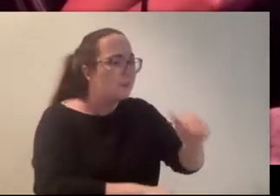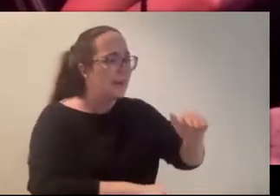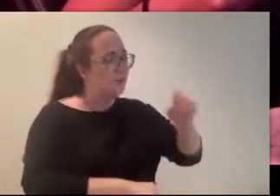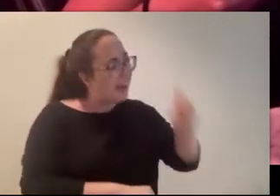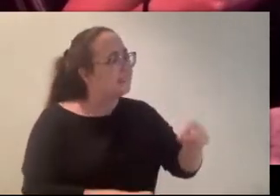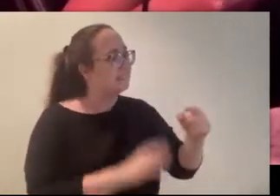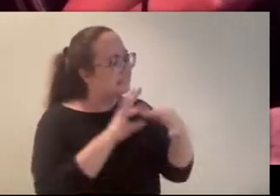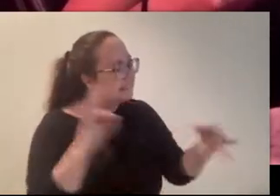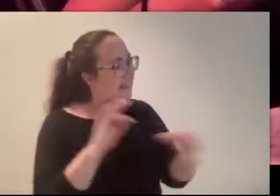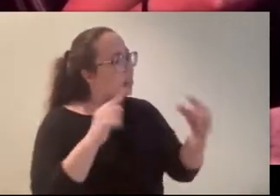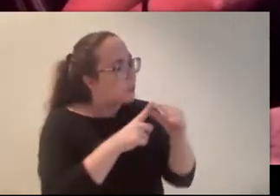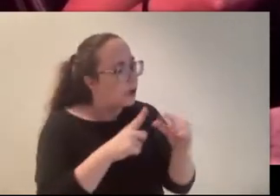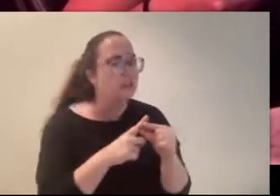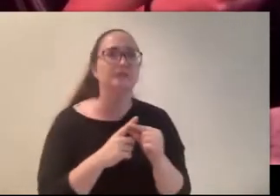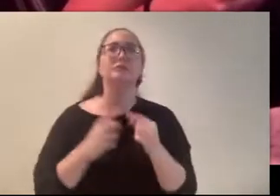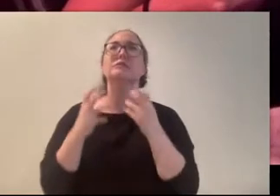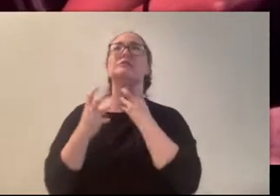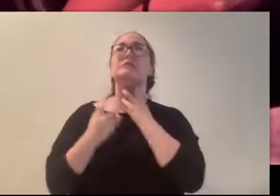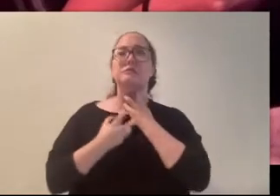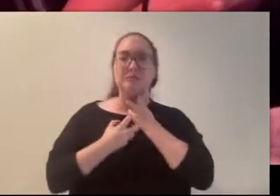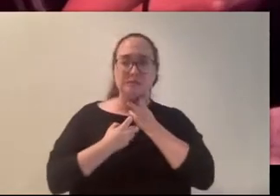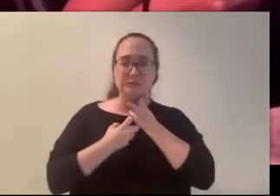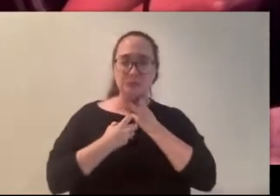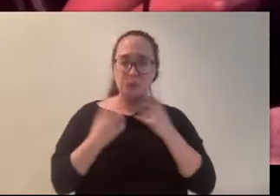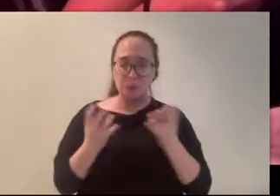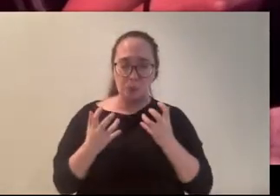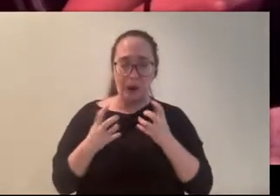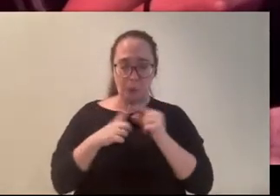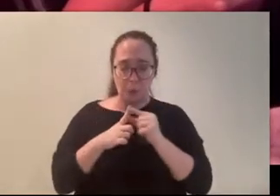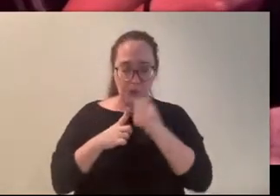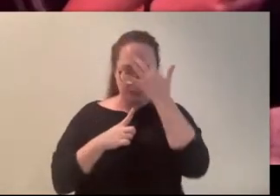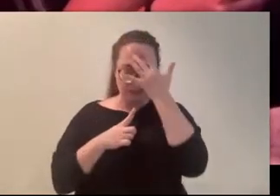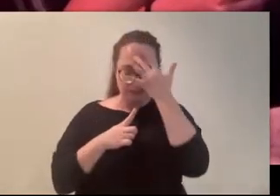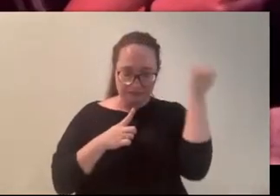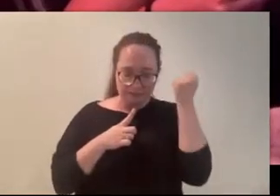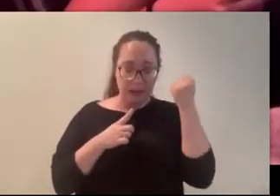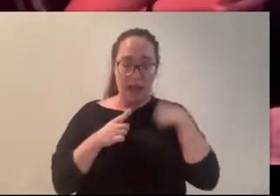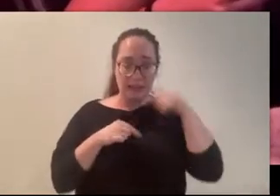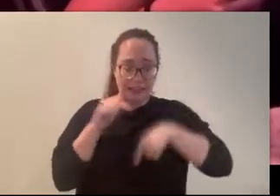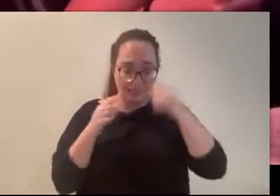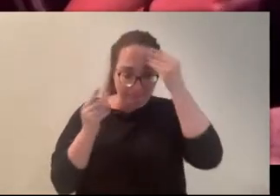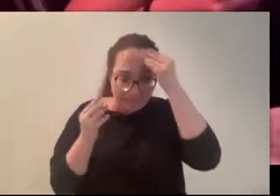What words? I wanted to scream, but I couldn’t speak or think, I could only hear her.